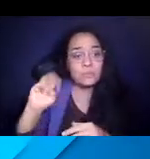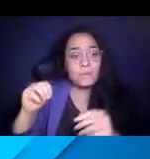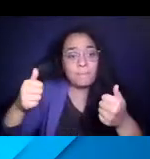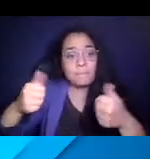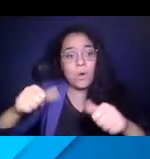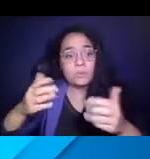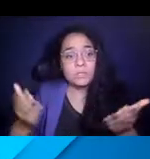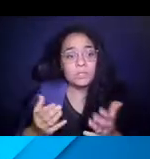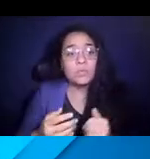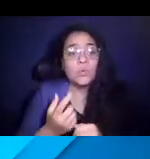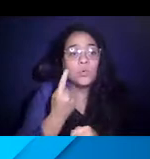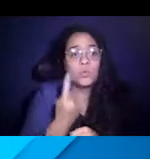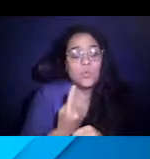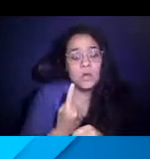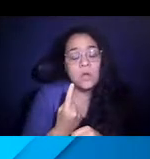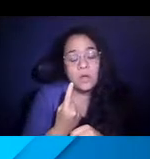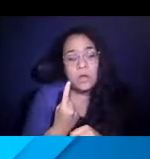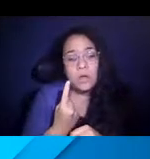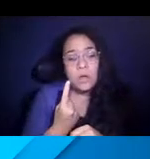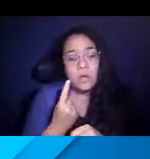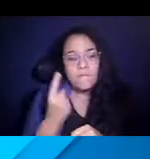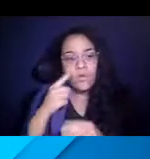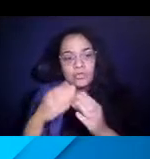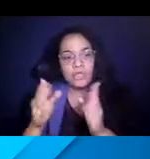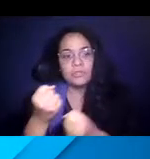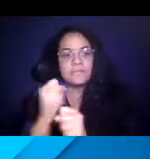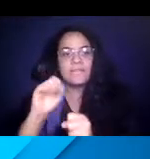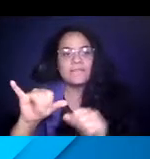14:56:30 One is just the general safety of the system.